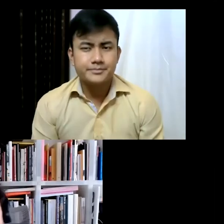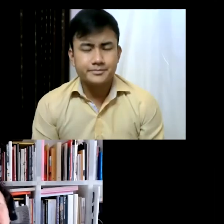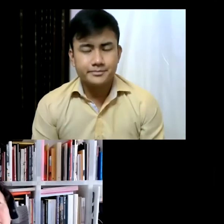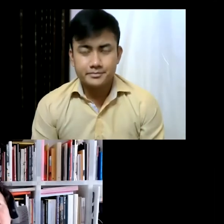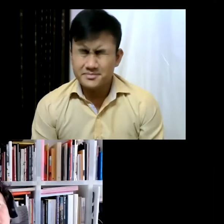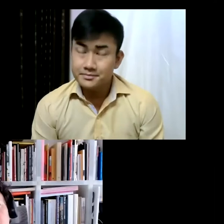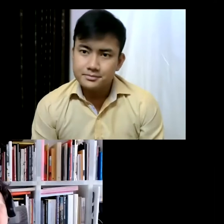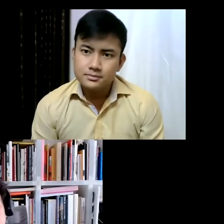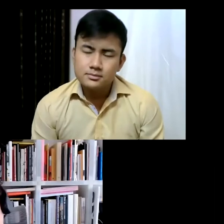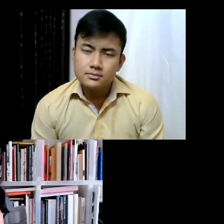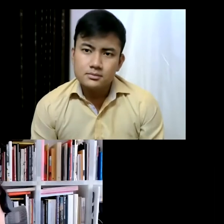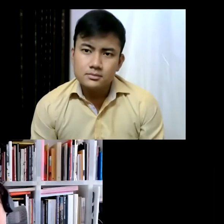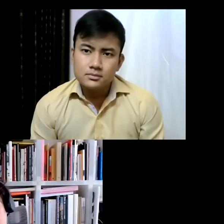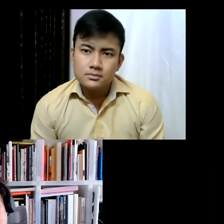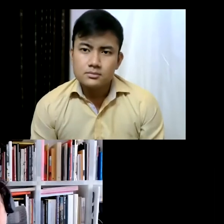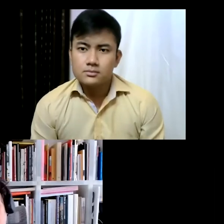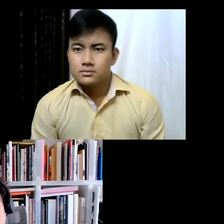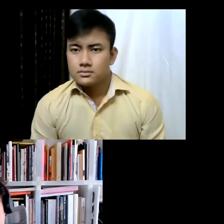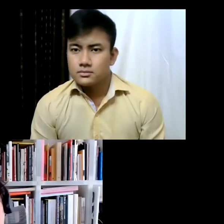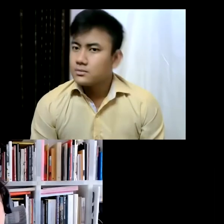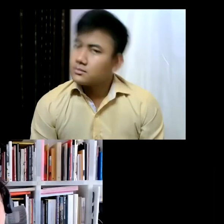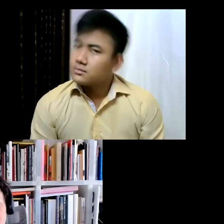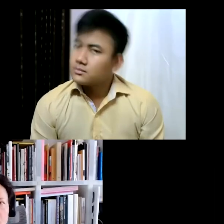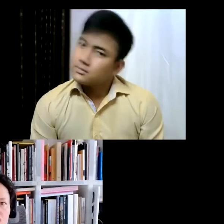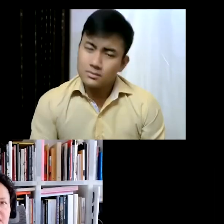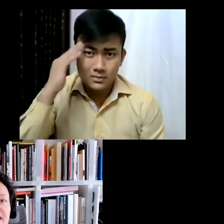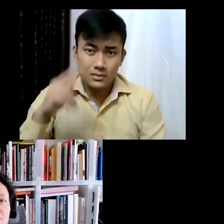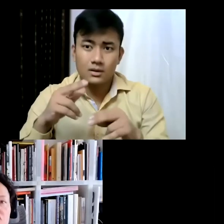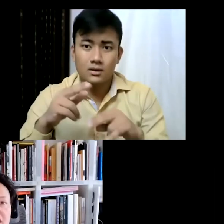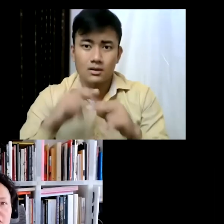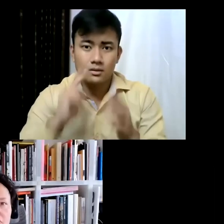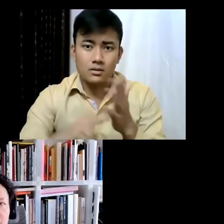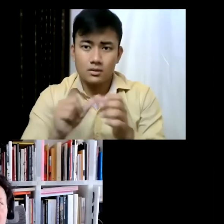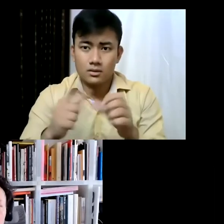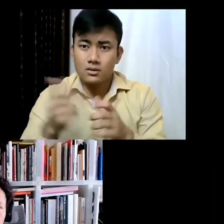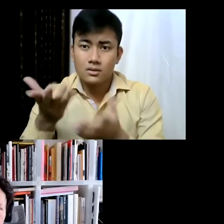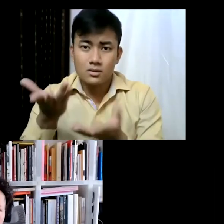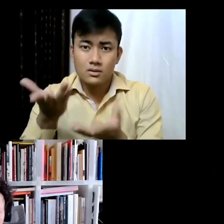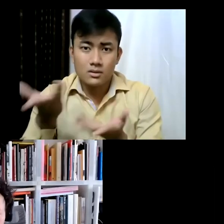Yeah so you know the Venice Biennale is... is not just the exhibition I curate, which is of course